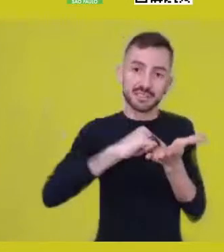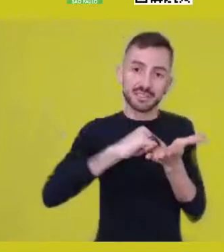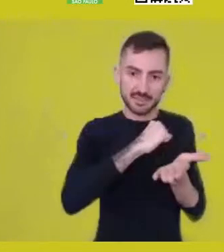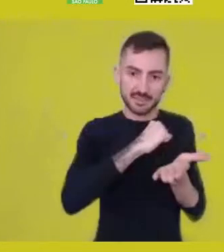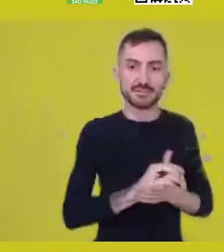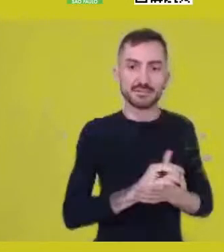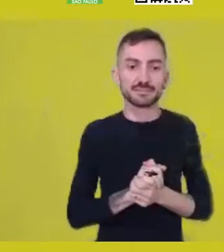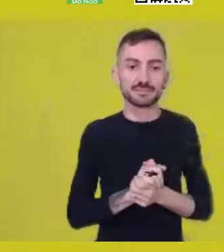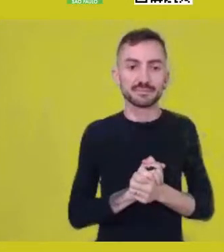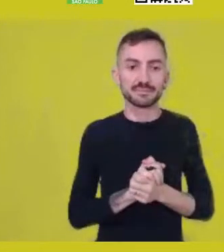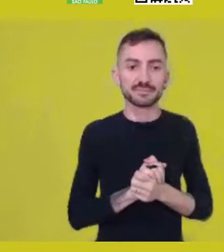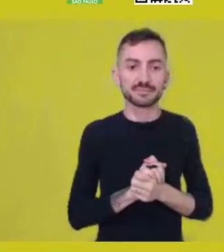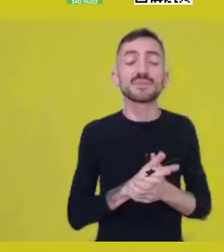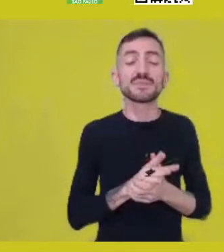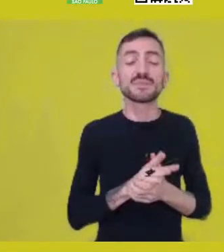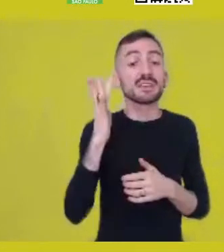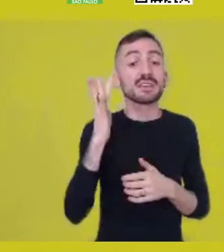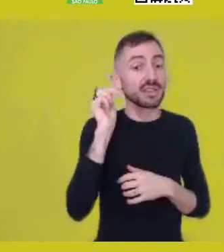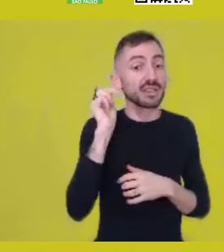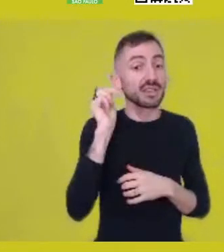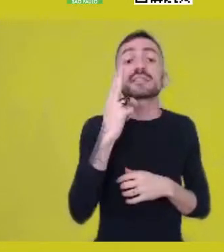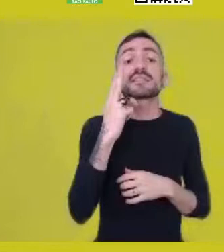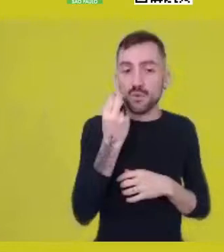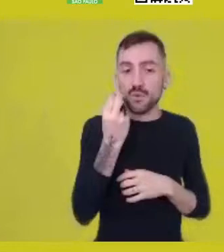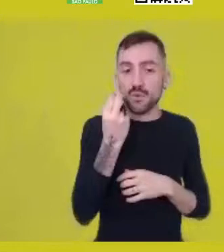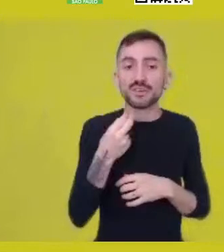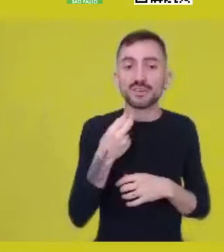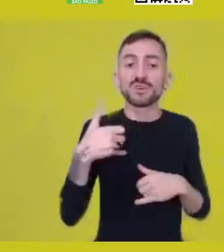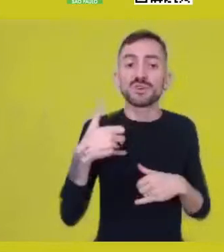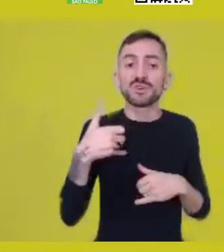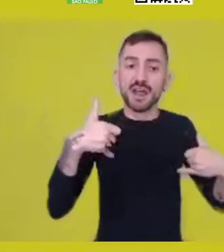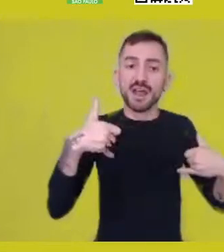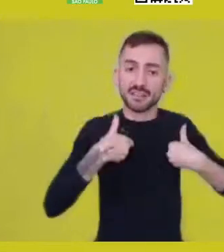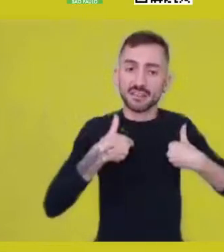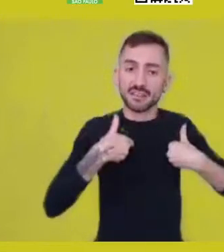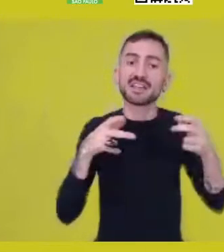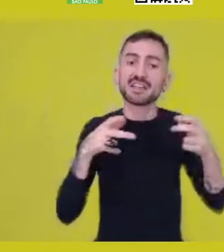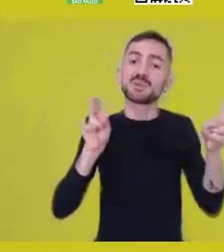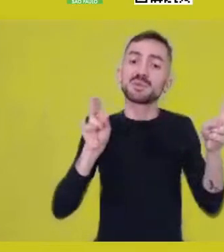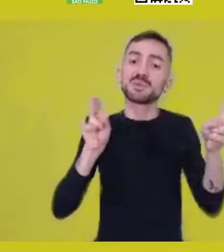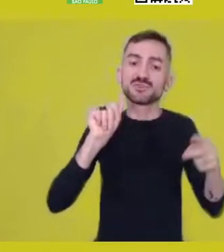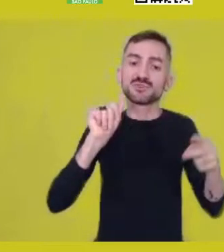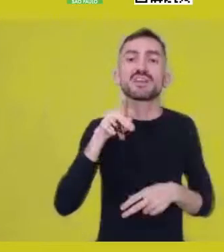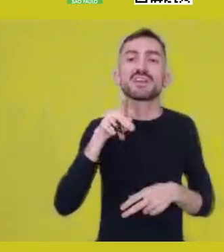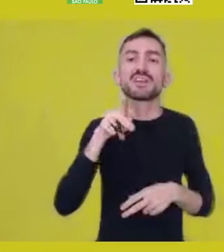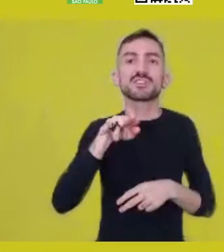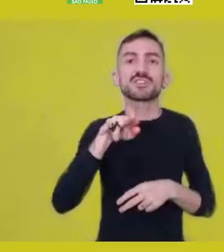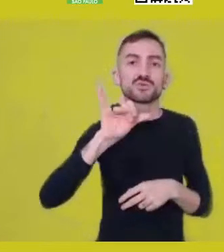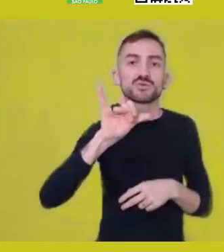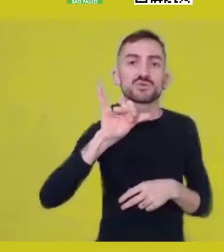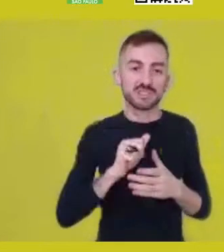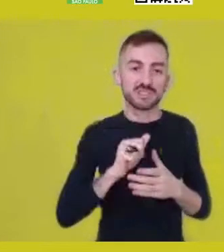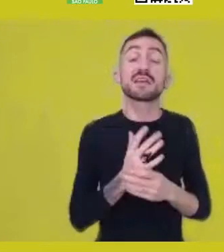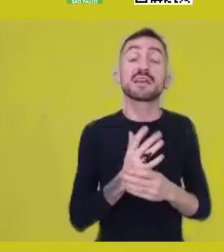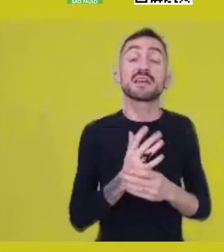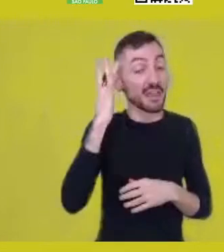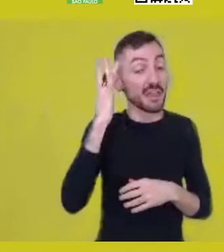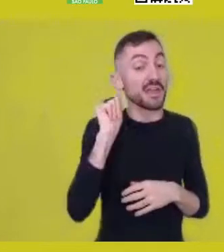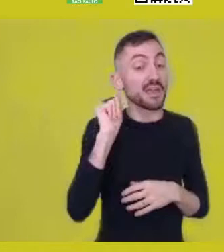I think her birthday is the same day as Katiúscia’s, which was yesterday.